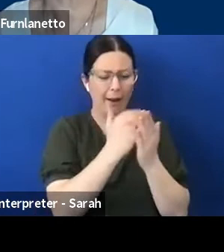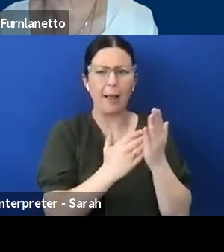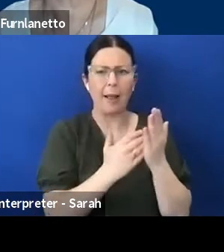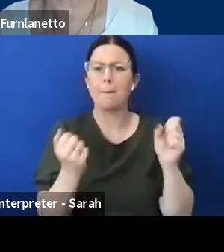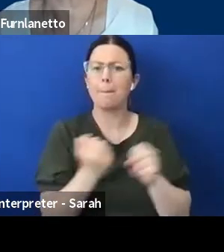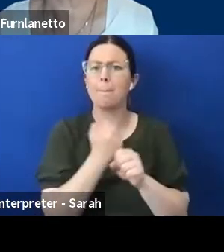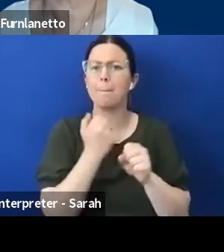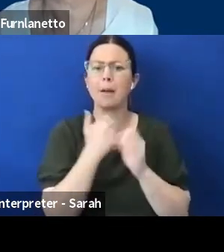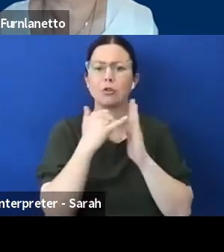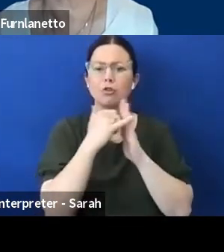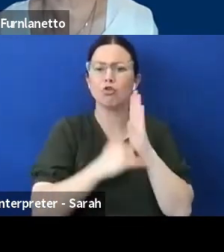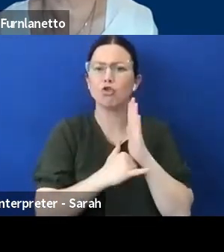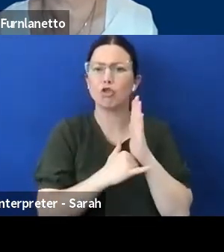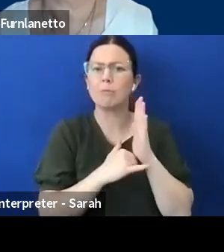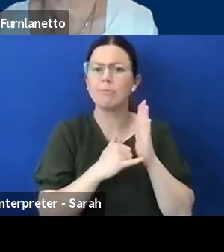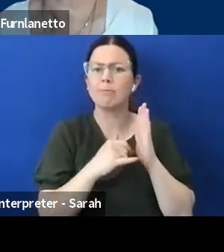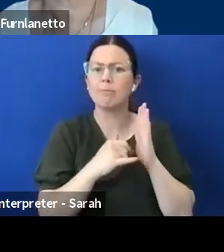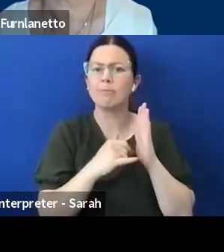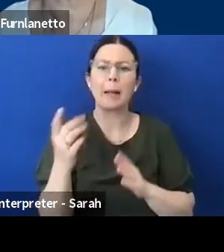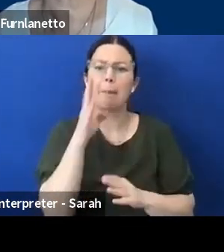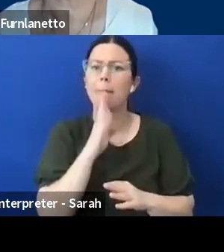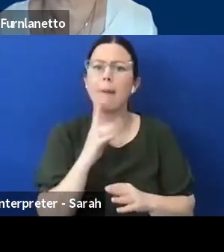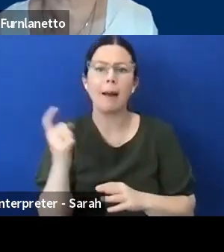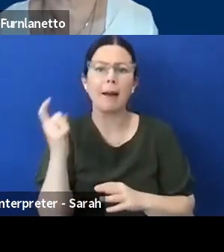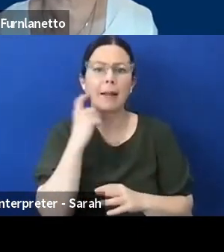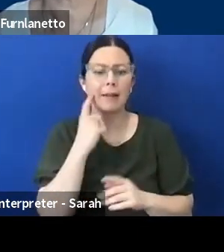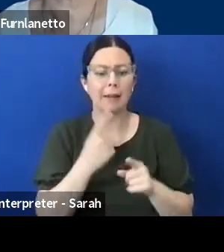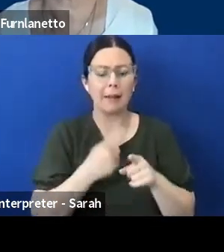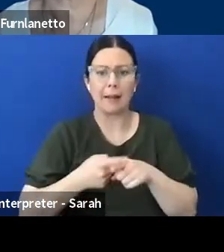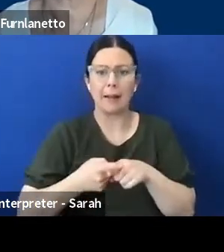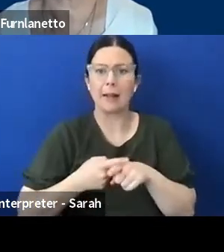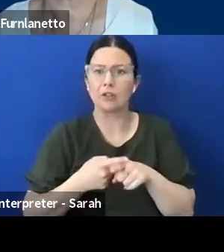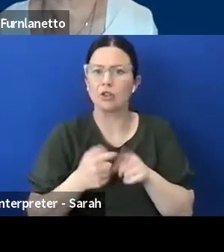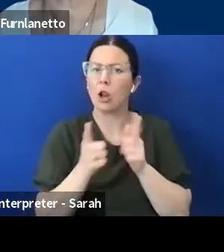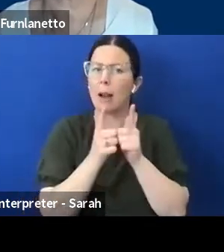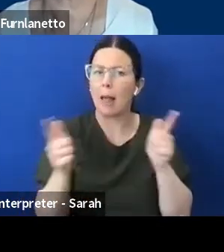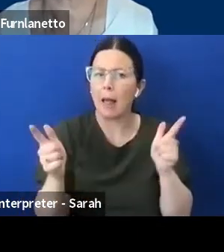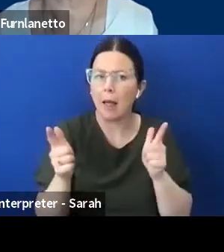templates could be developed which would allow people with a disability to understand